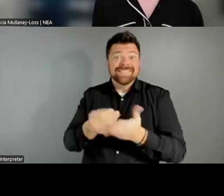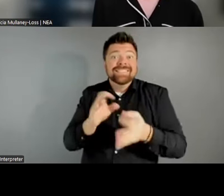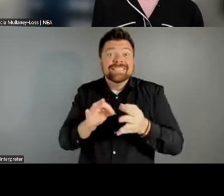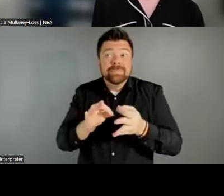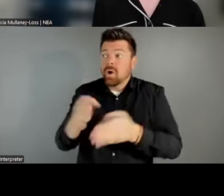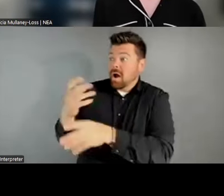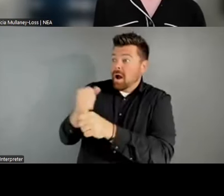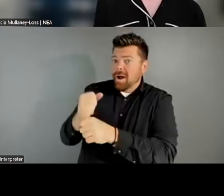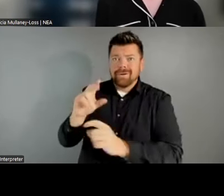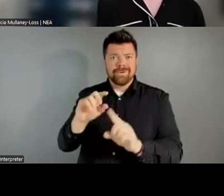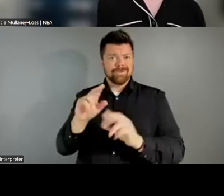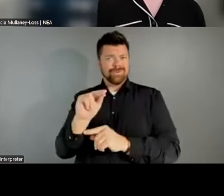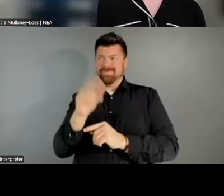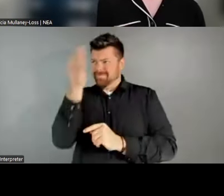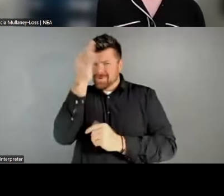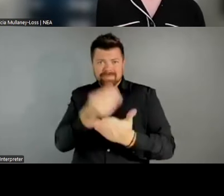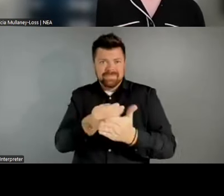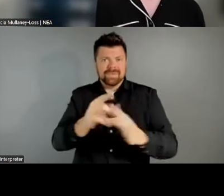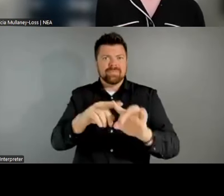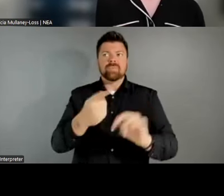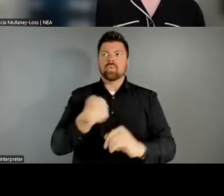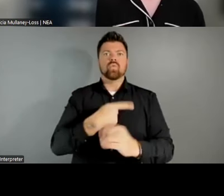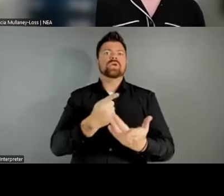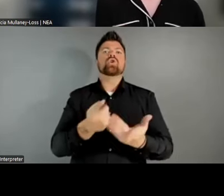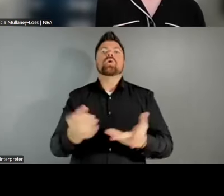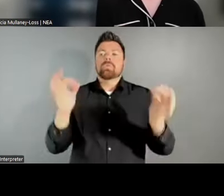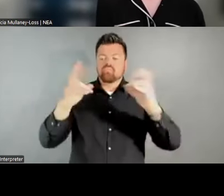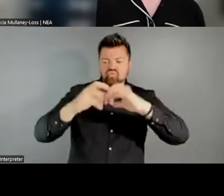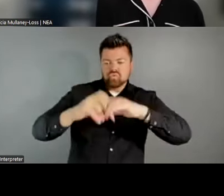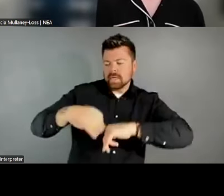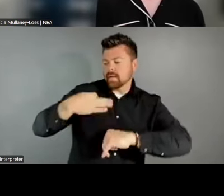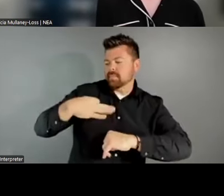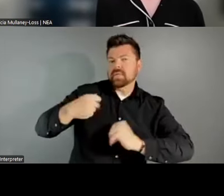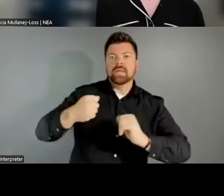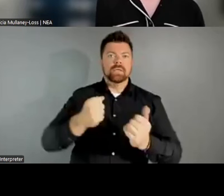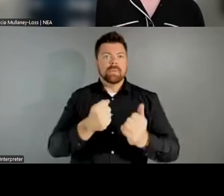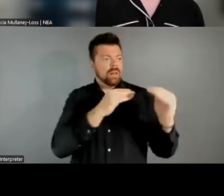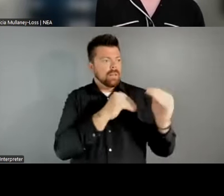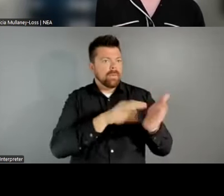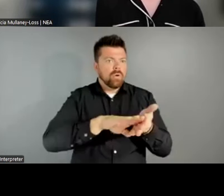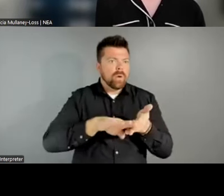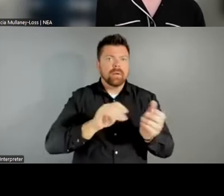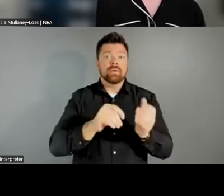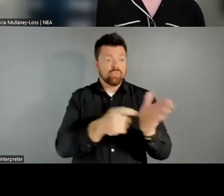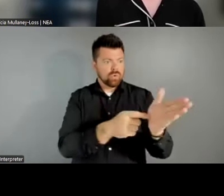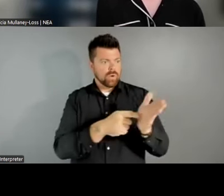were simplifying applications, limiting or waiving reporting requirements for grantees whose work and